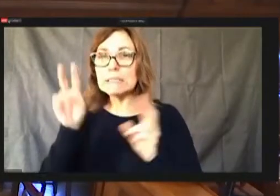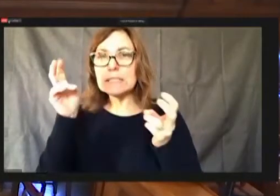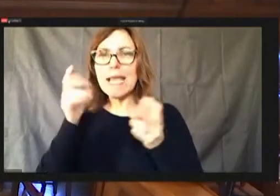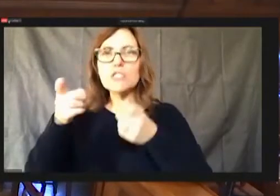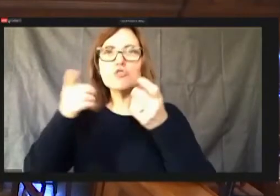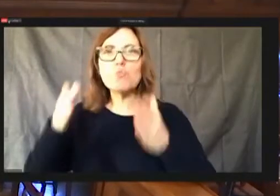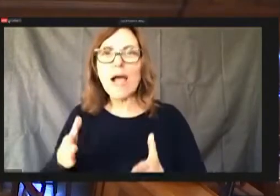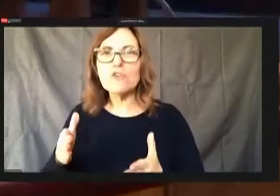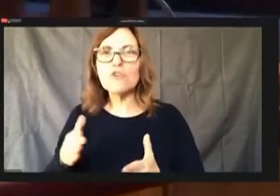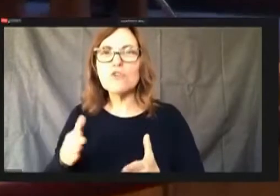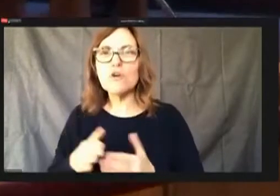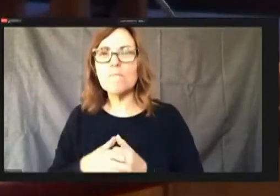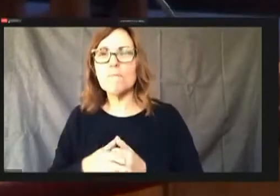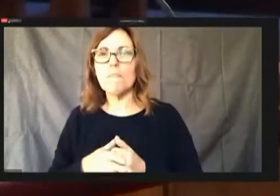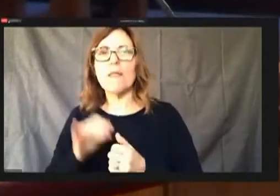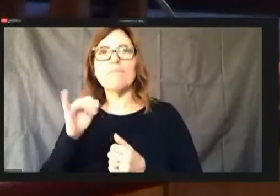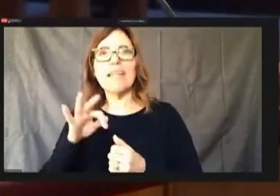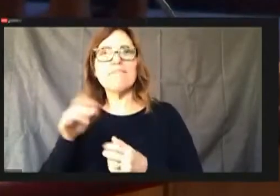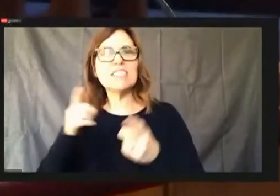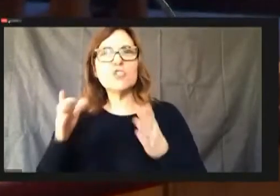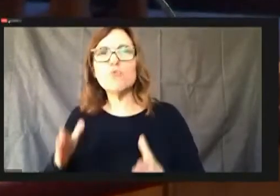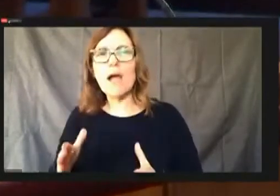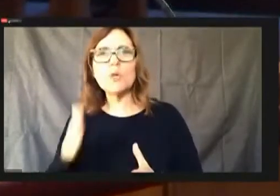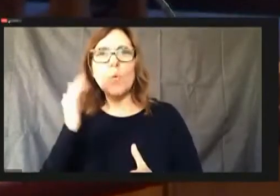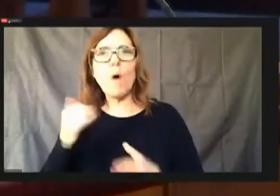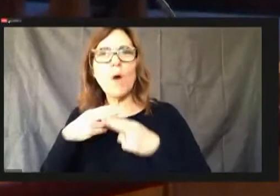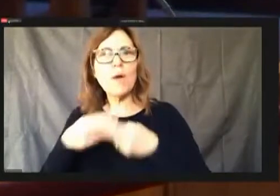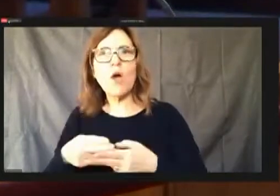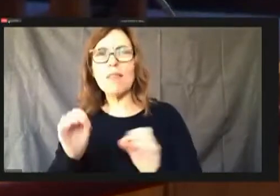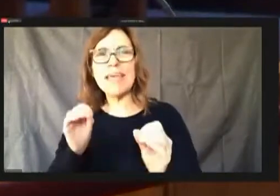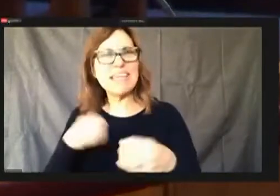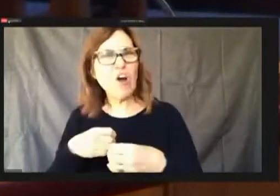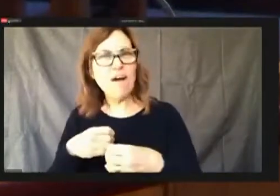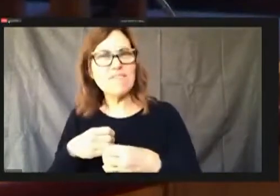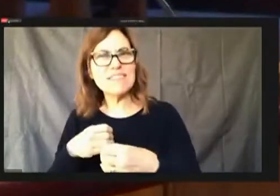calling him an office and it's just a little piece right and so is it a mayoral appointment,